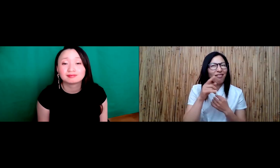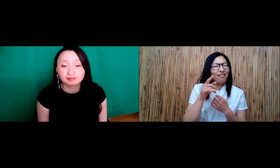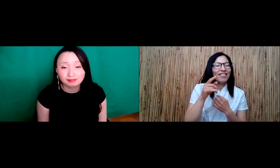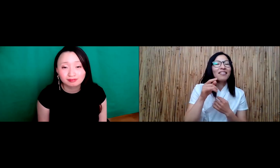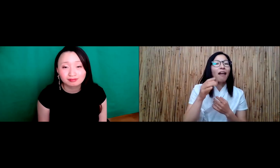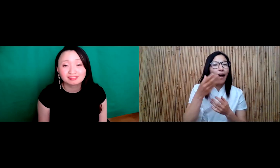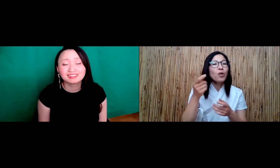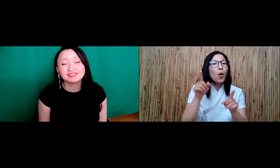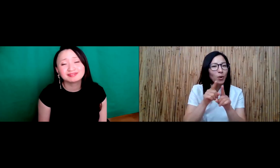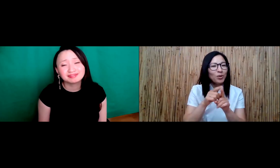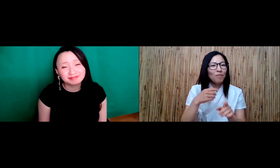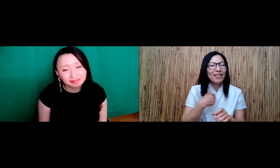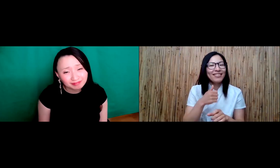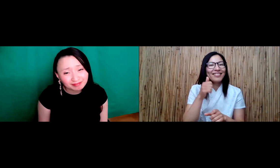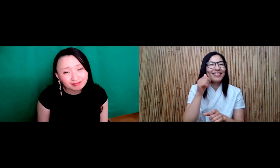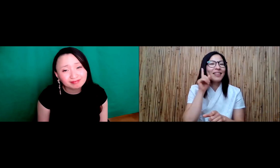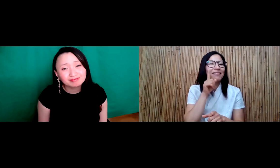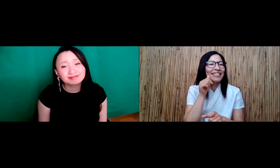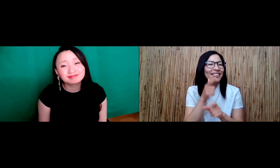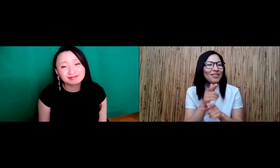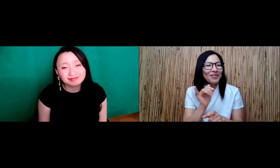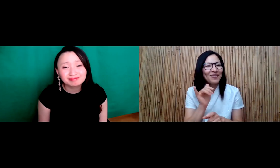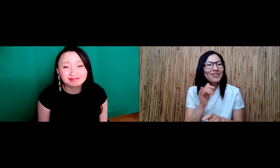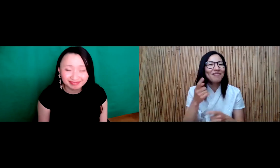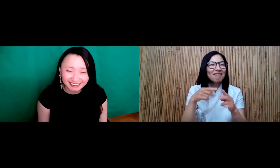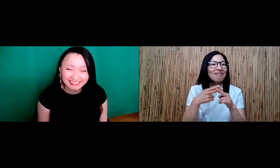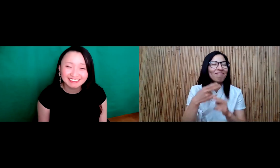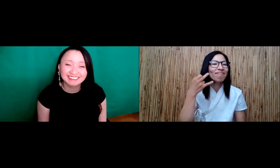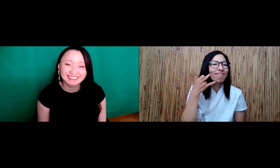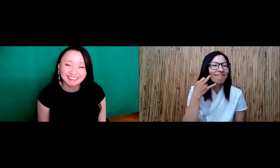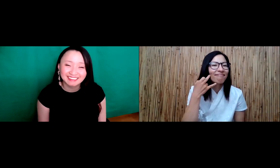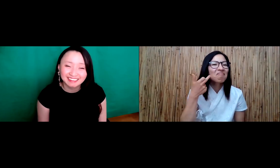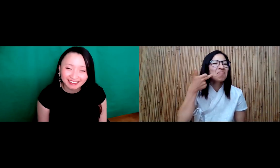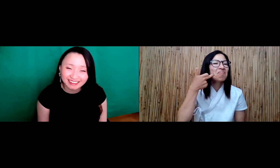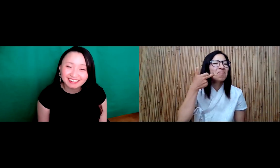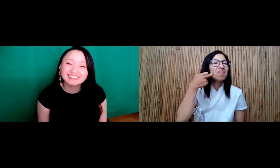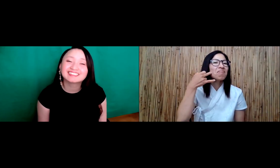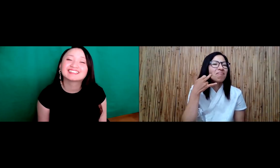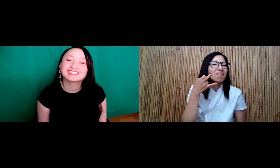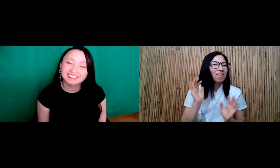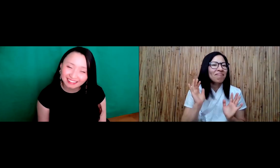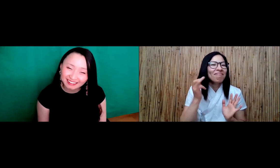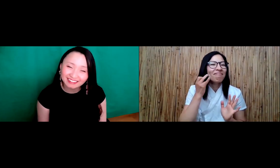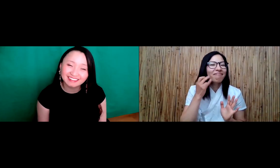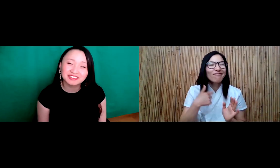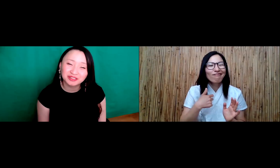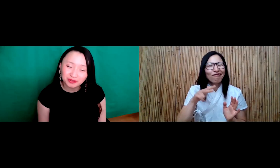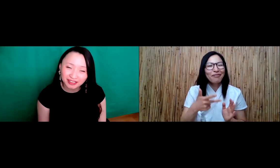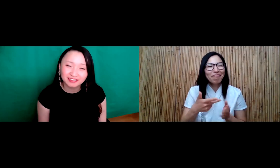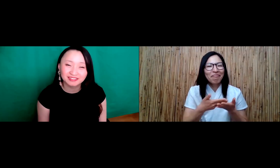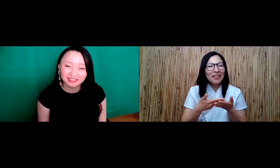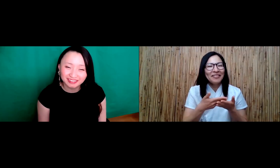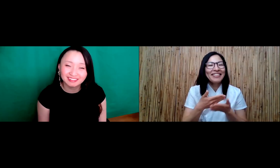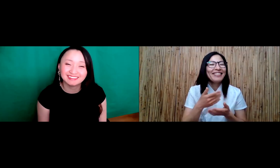And he's kept it that way. And then also my sister has a similar sign